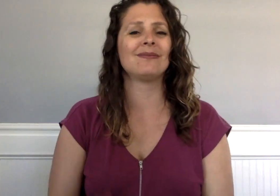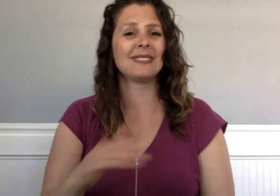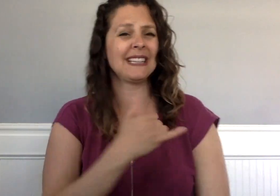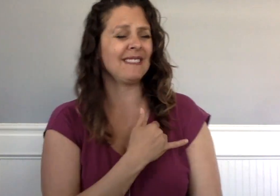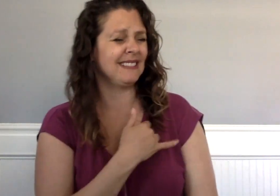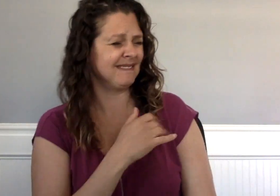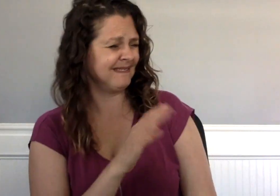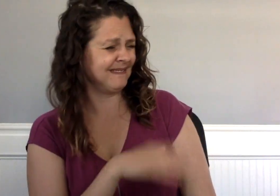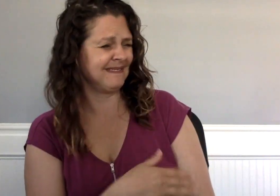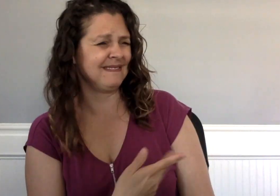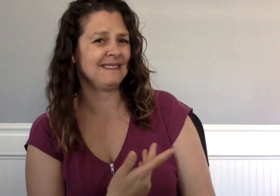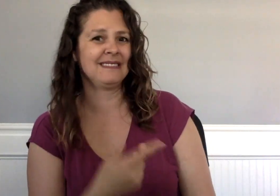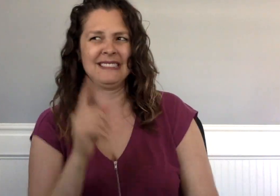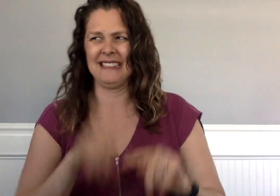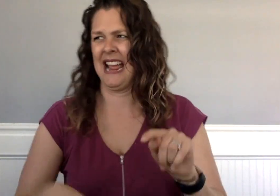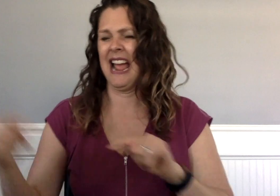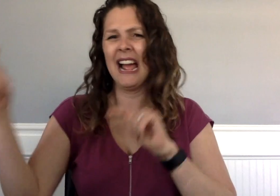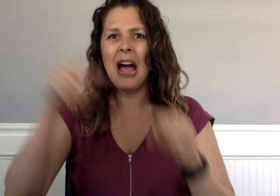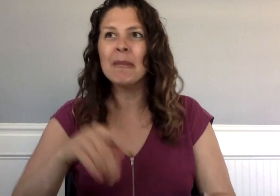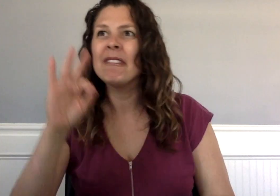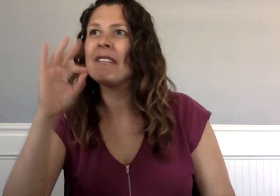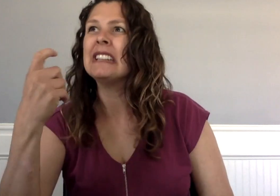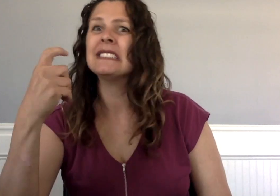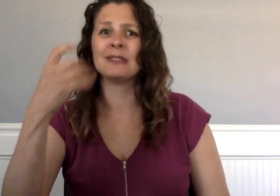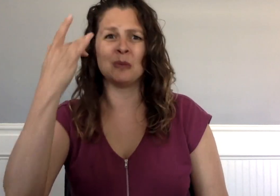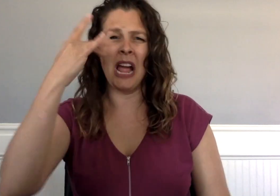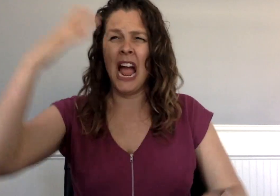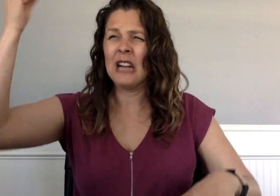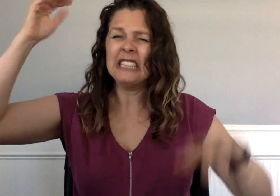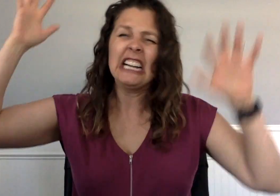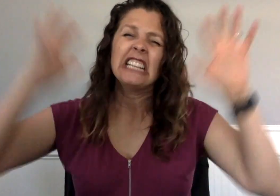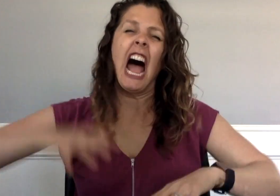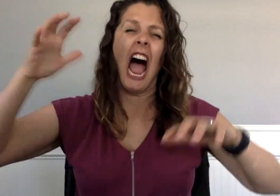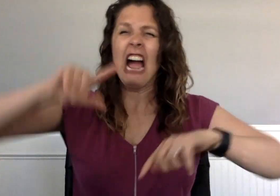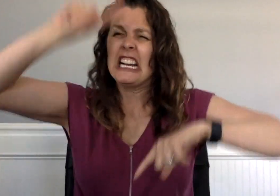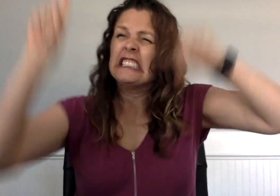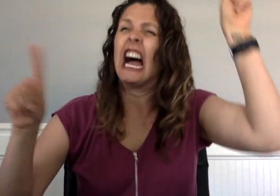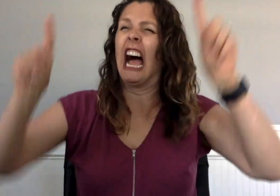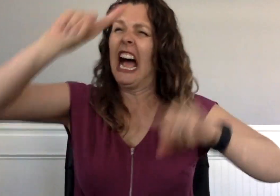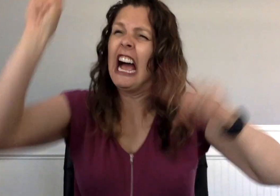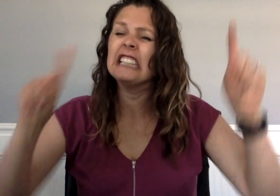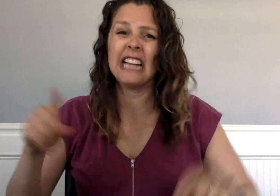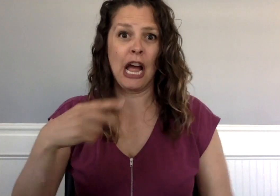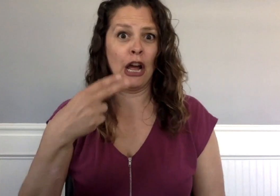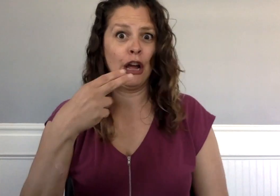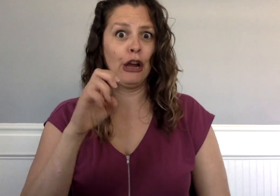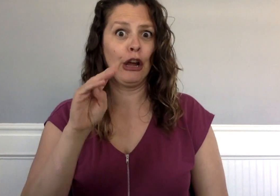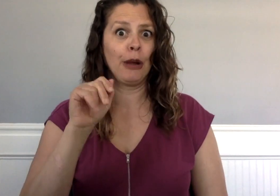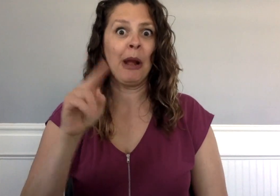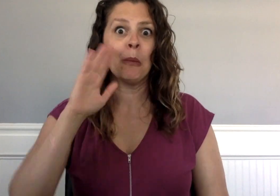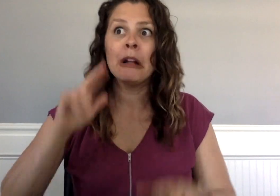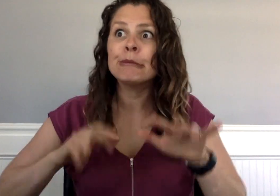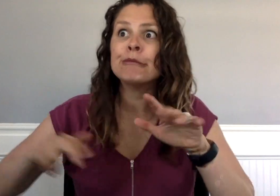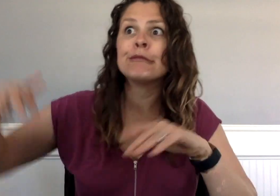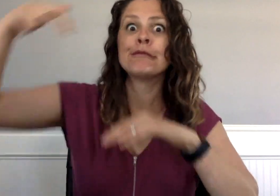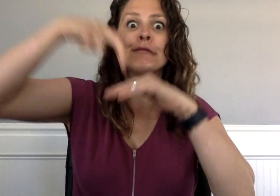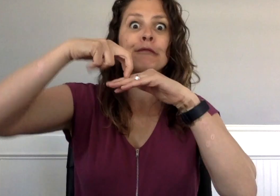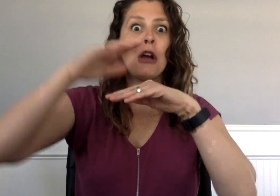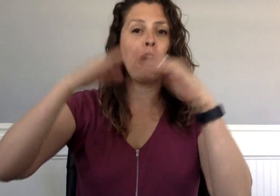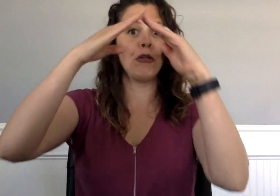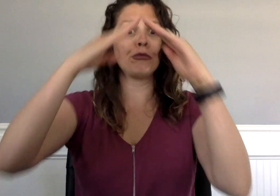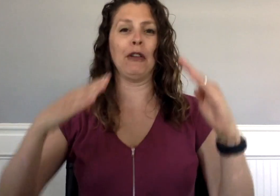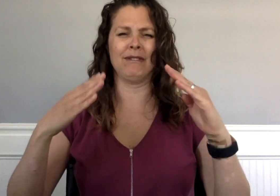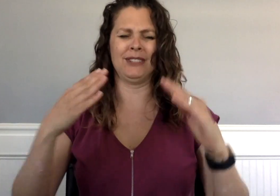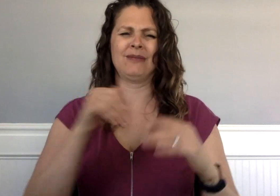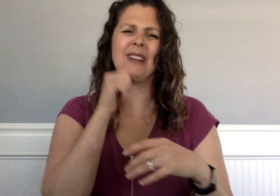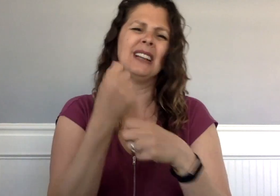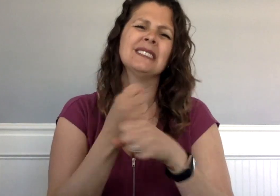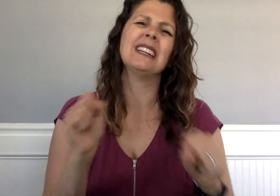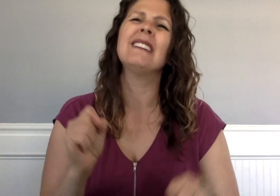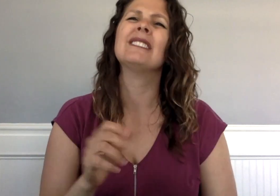“Herman cannot fix an antenna in a lightning storm,” Yvette said, "It's unsafe for him to go up on the roof."